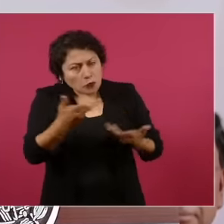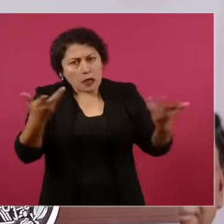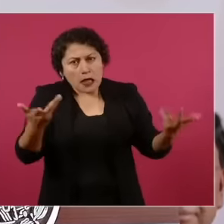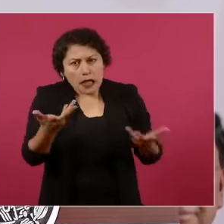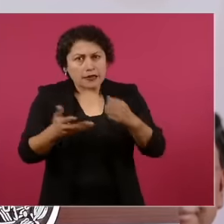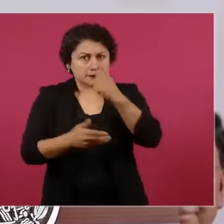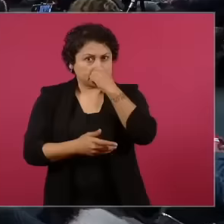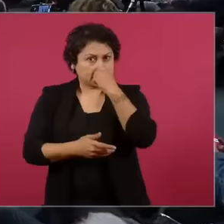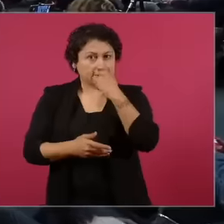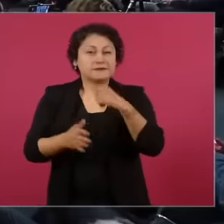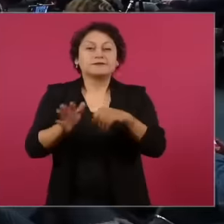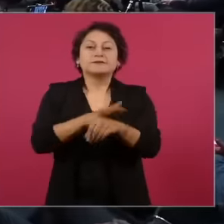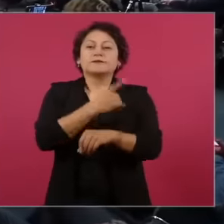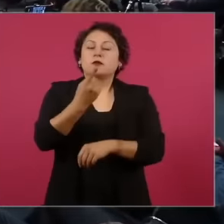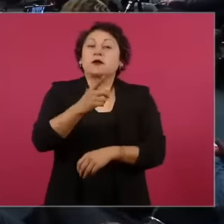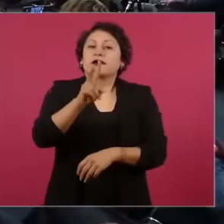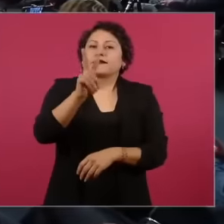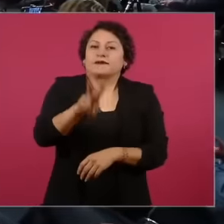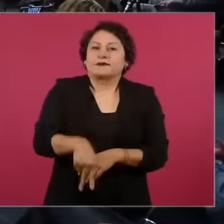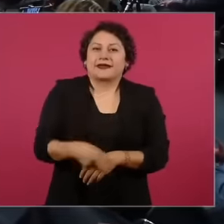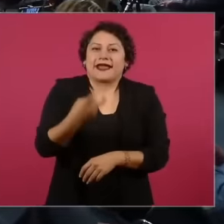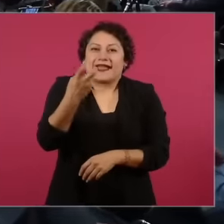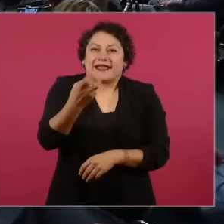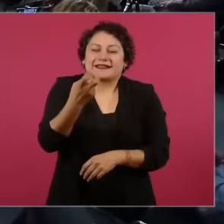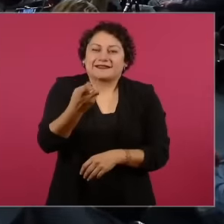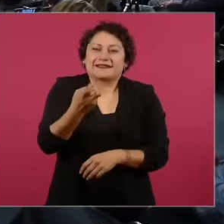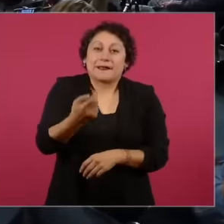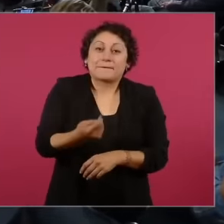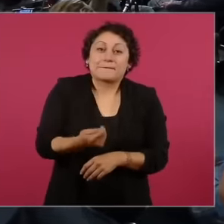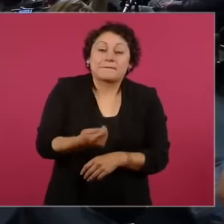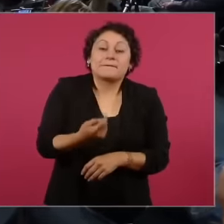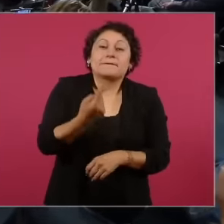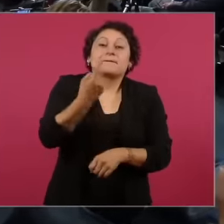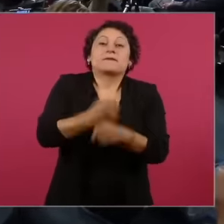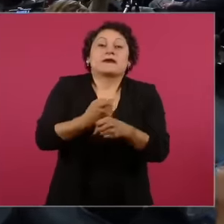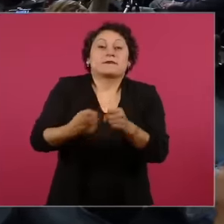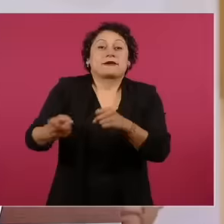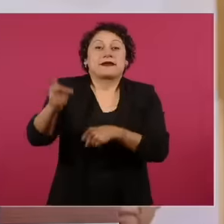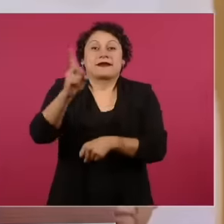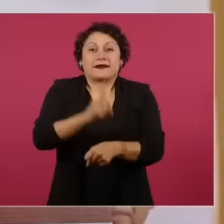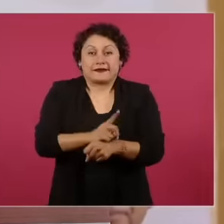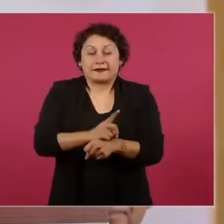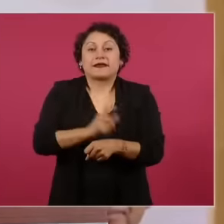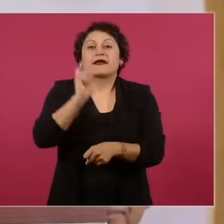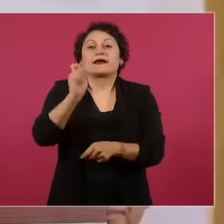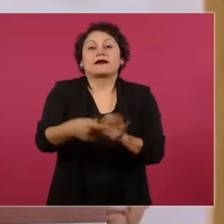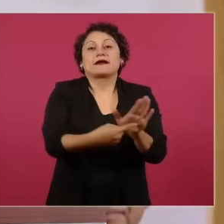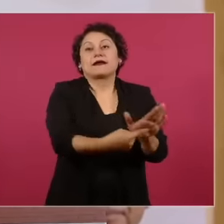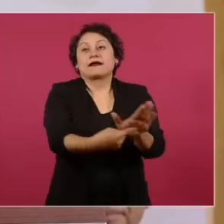was the first day that he let himself go naked, displaying the money that